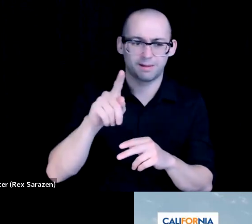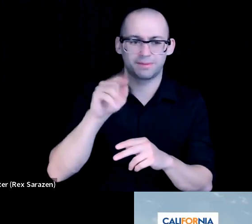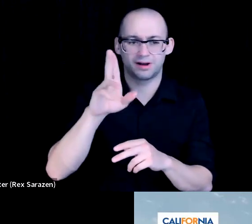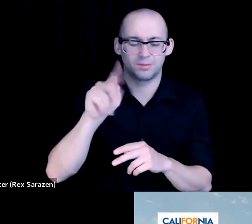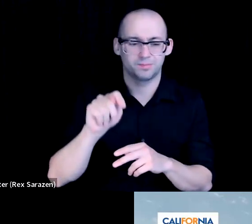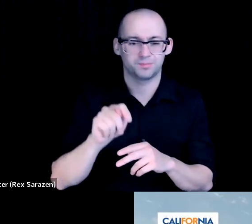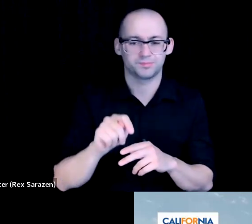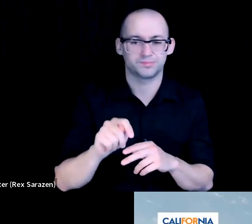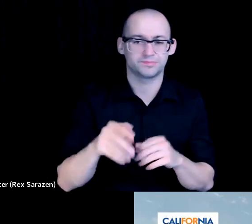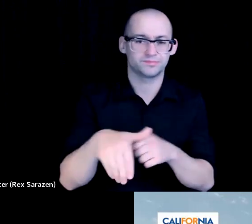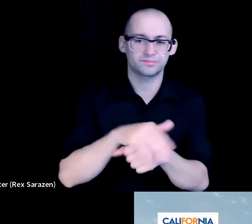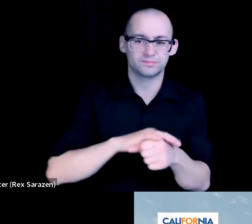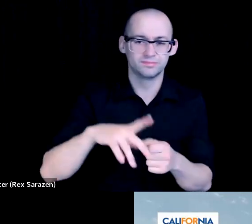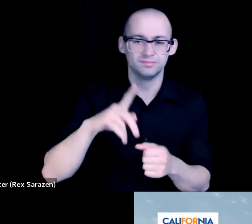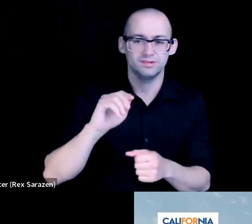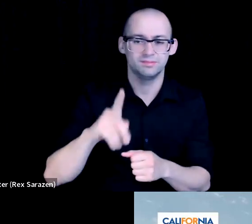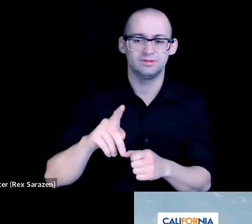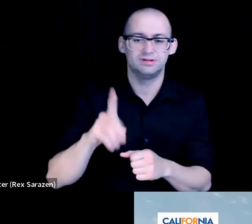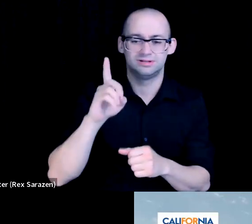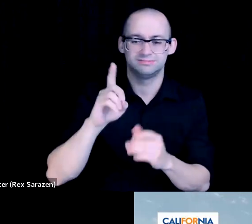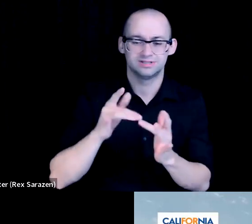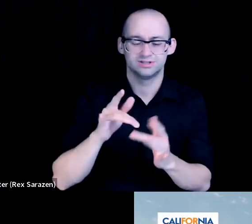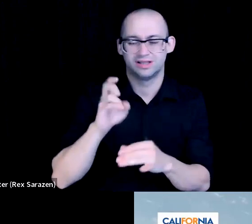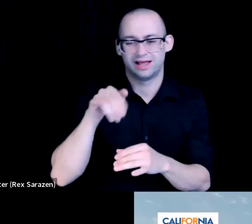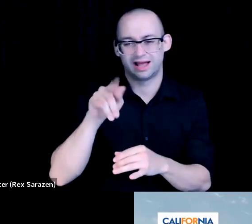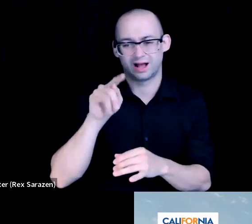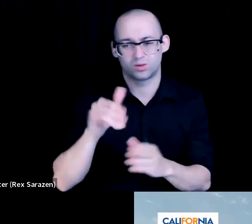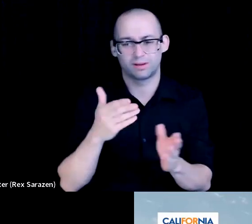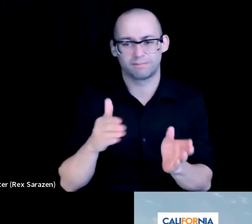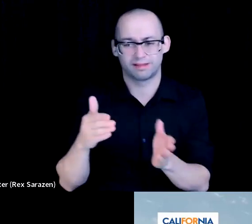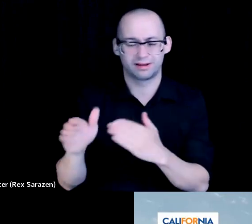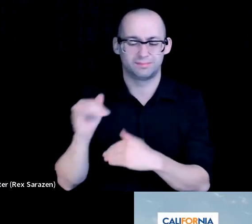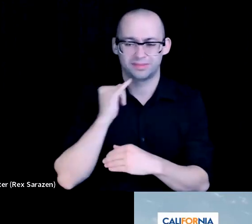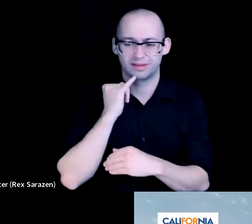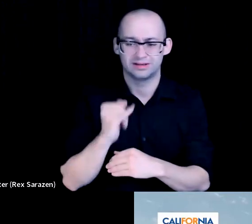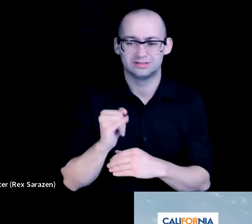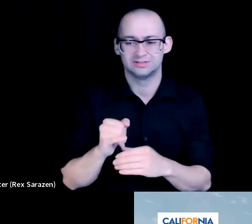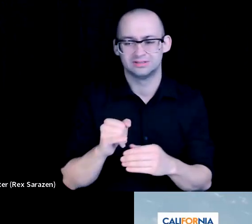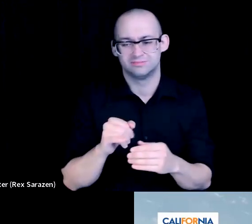covered populations that the digital equity plan is, you know, intended to direct investments